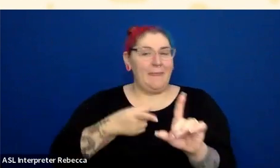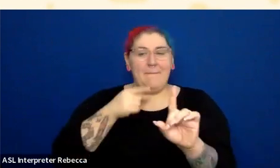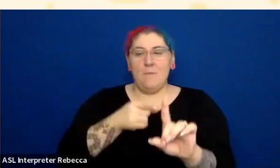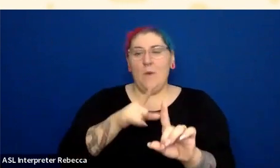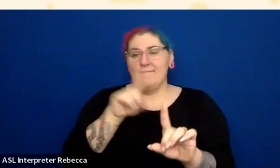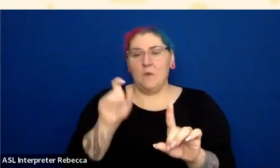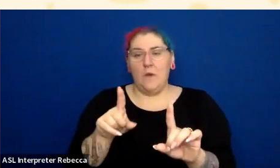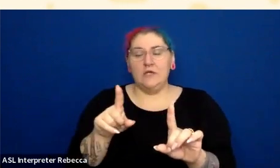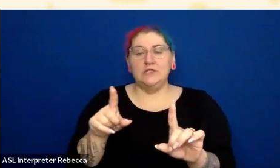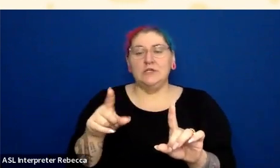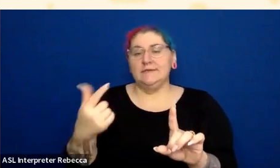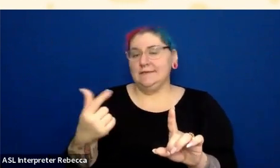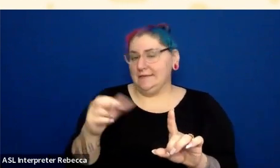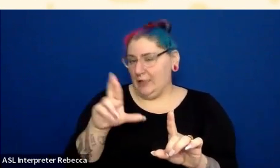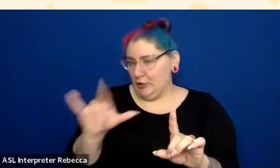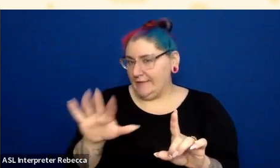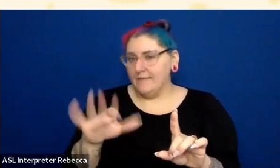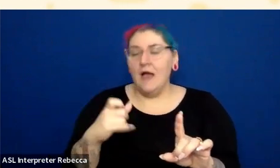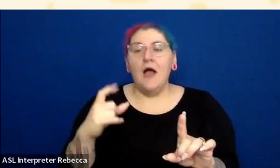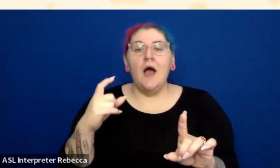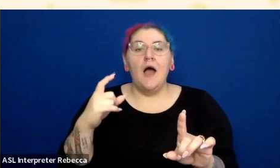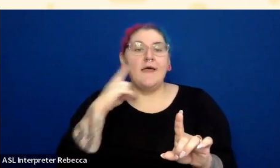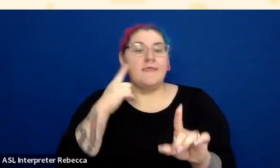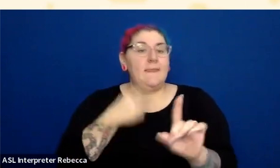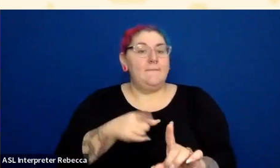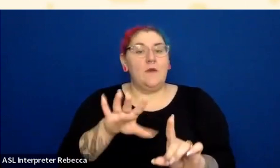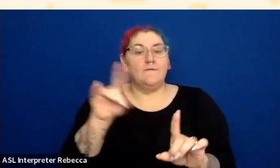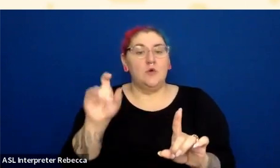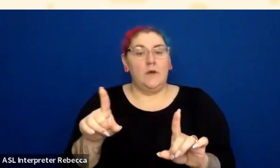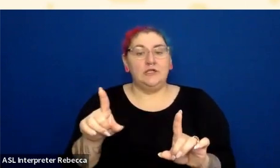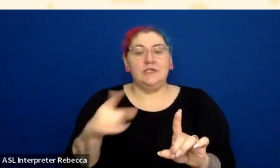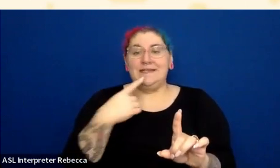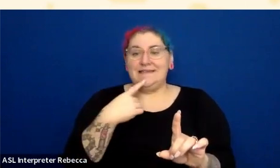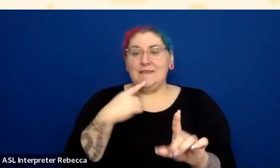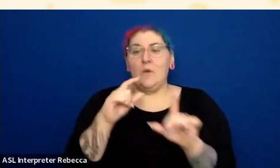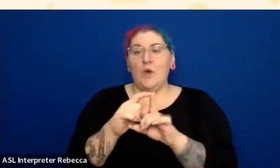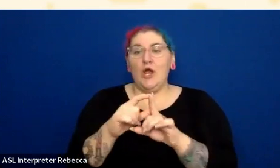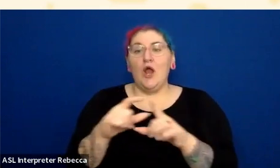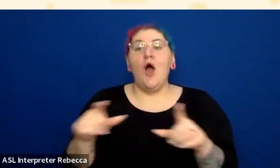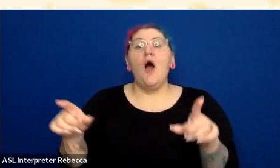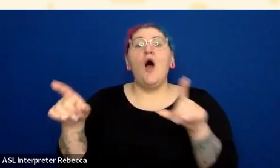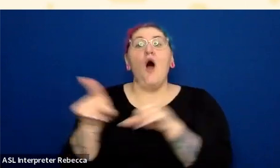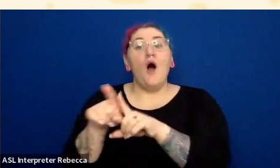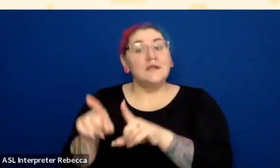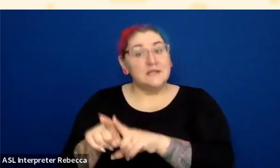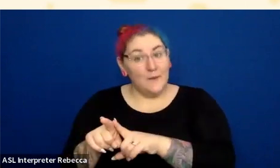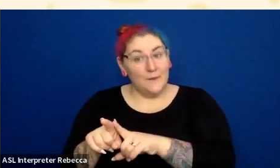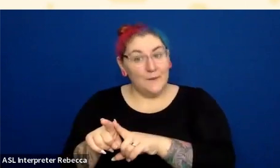is definitely also ARIA attributes. This is everything.